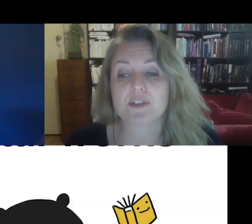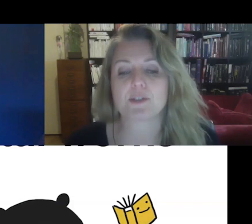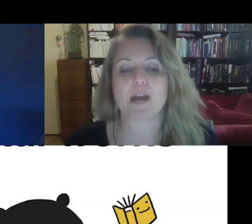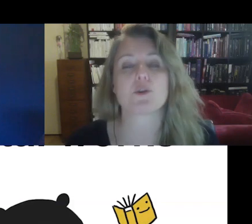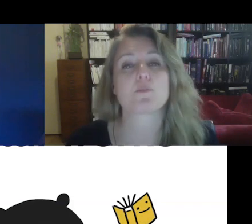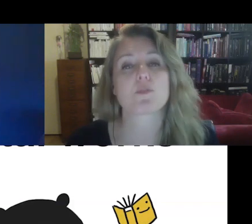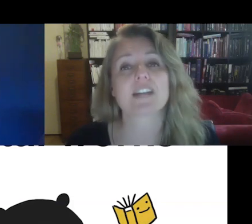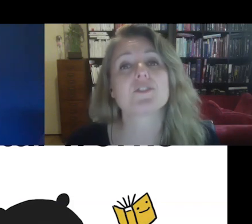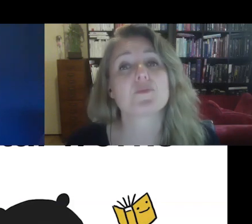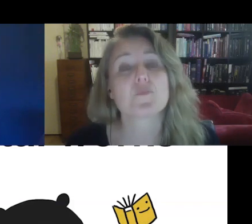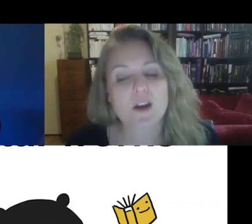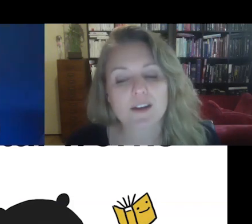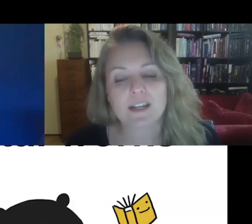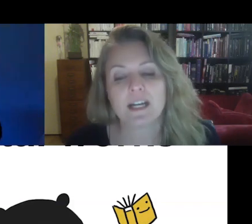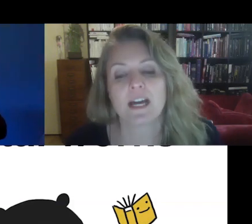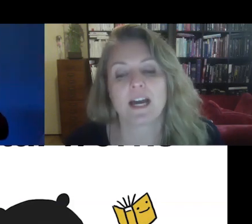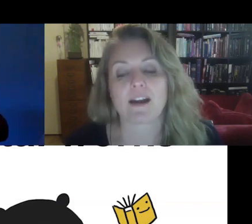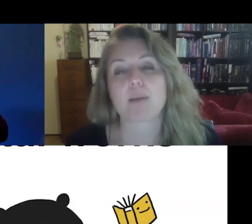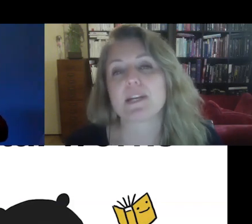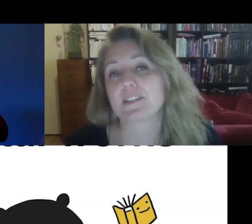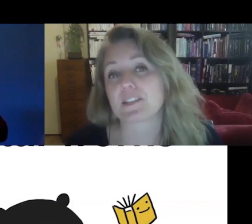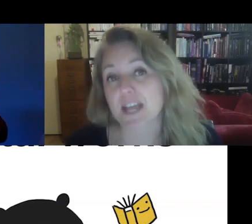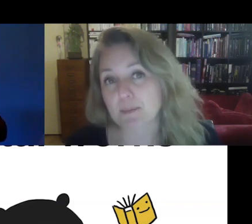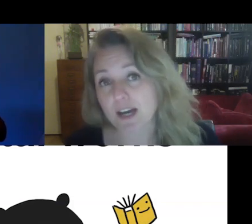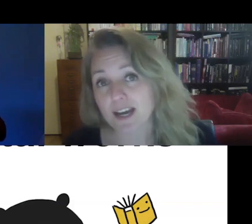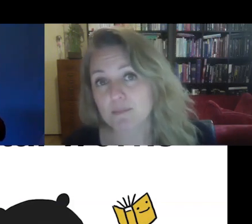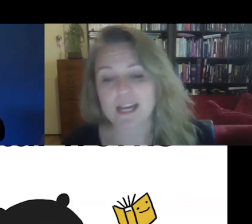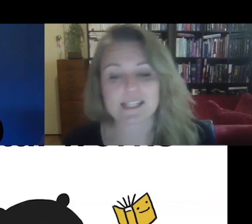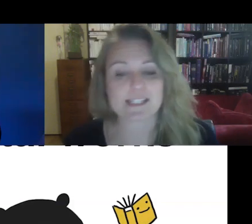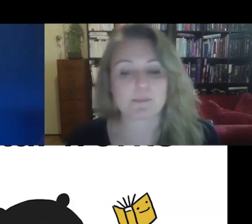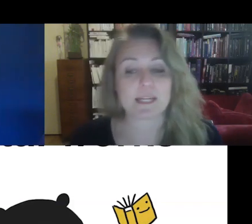concern about your practice and work are happening at the same time as